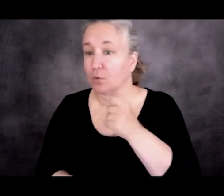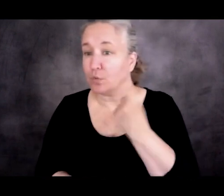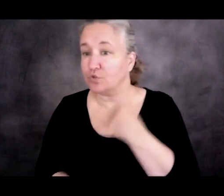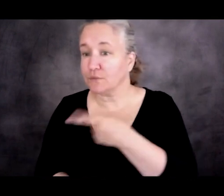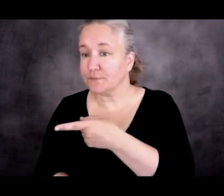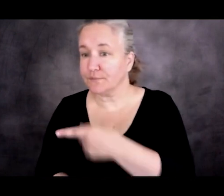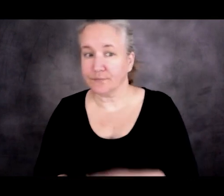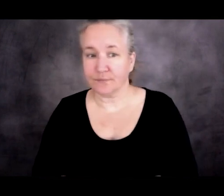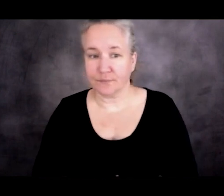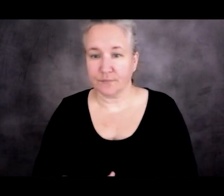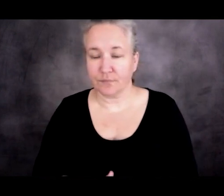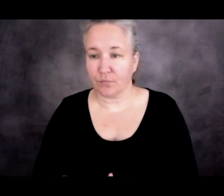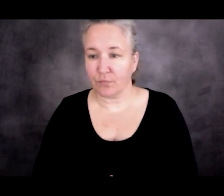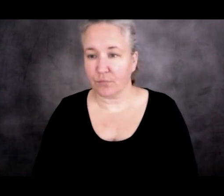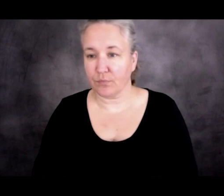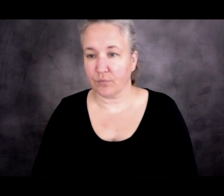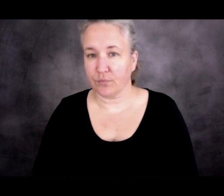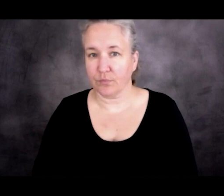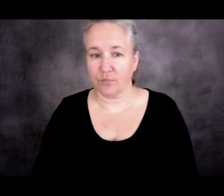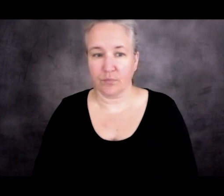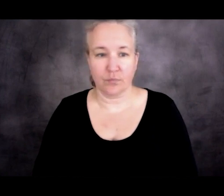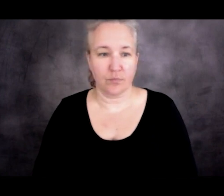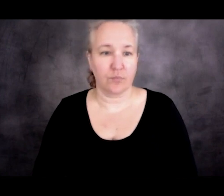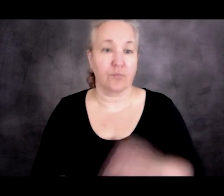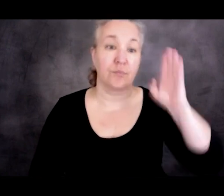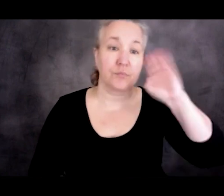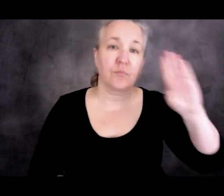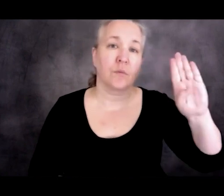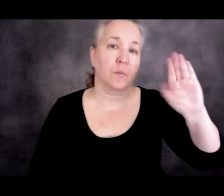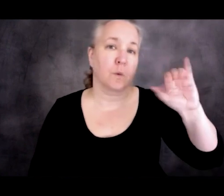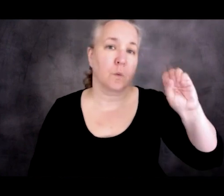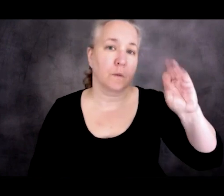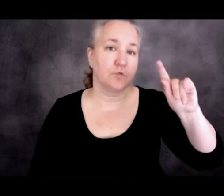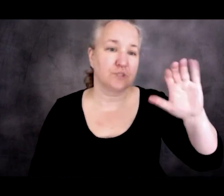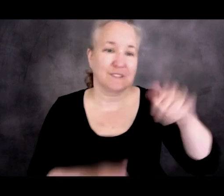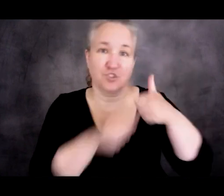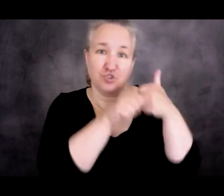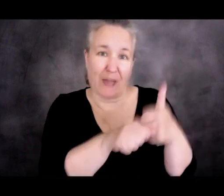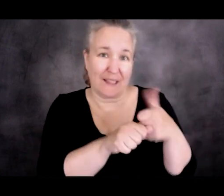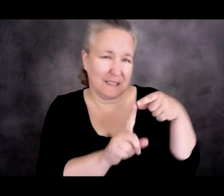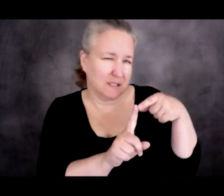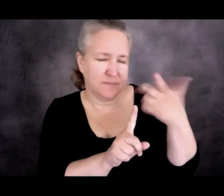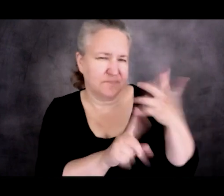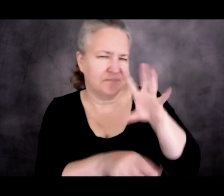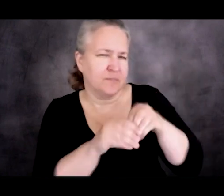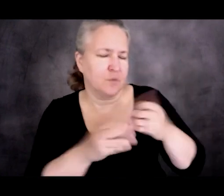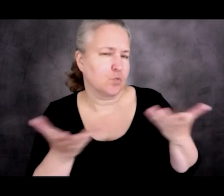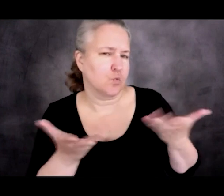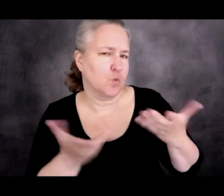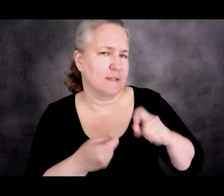Hi. The biometric tracking option that was mentioned. Yes. What does it entail and what's the extent of it